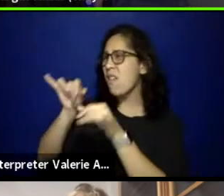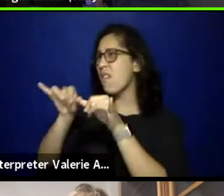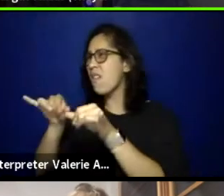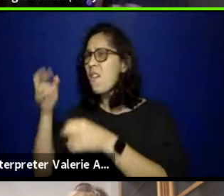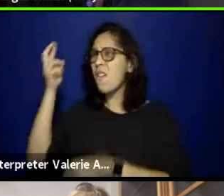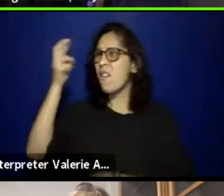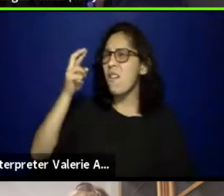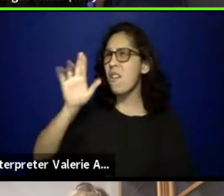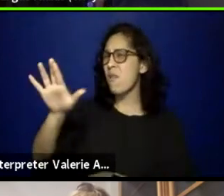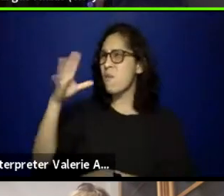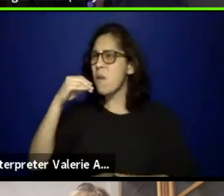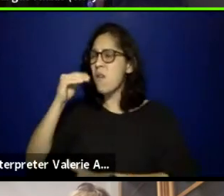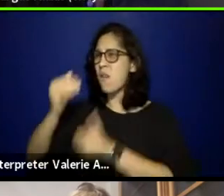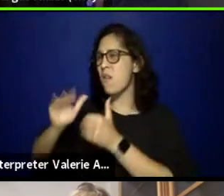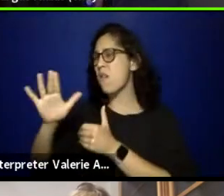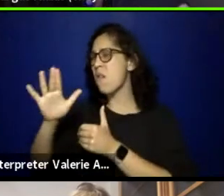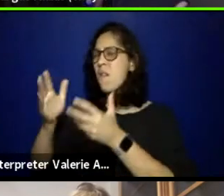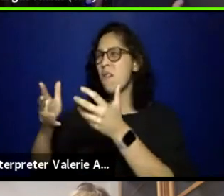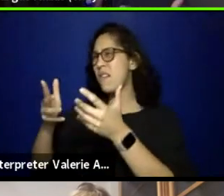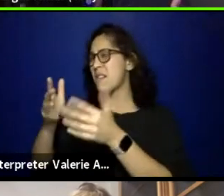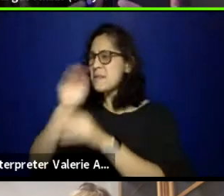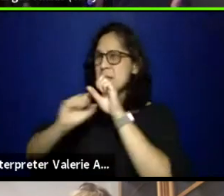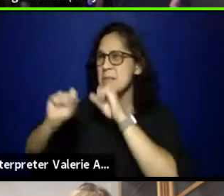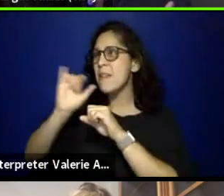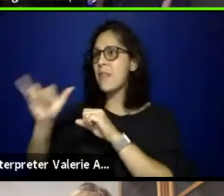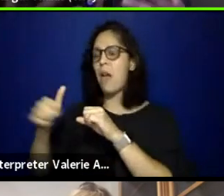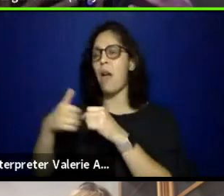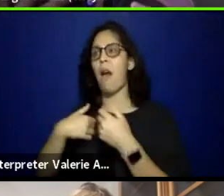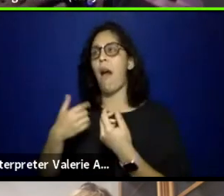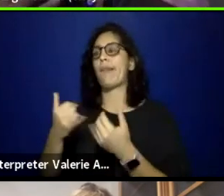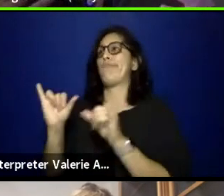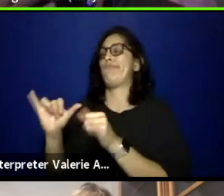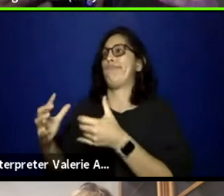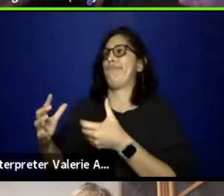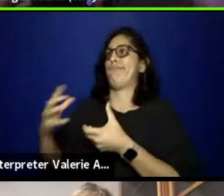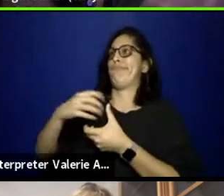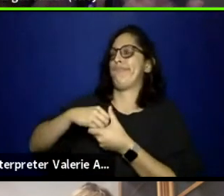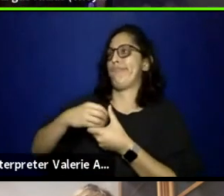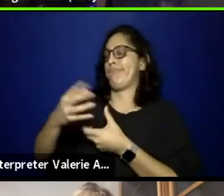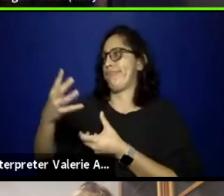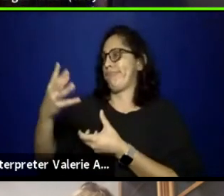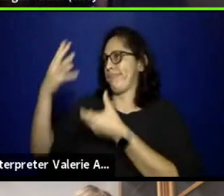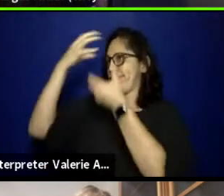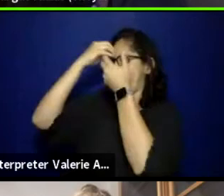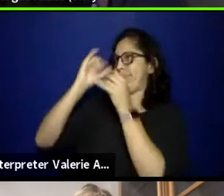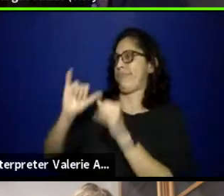a better understanding, and this is how you create some like dope art